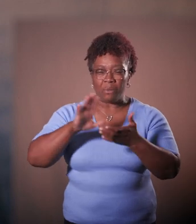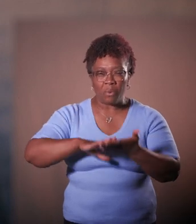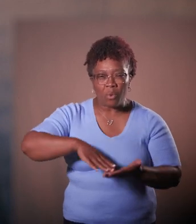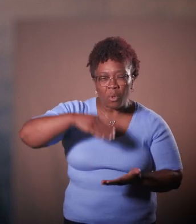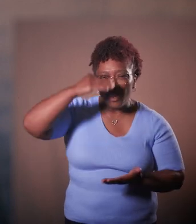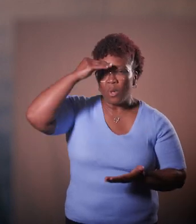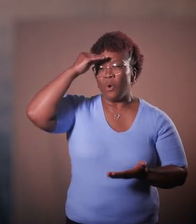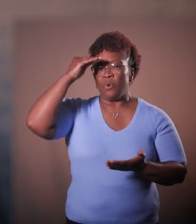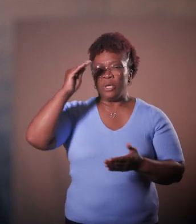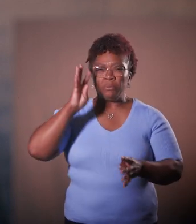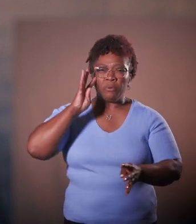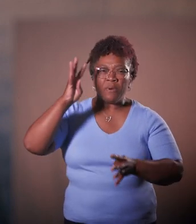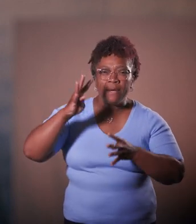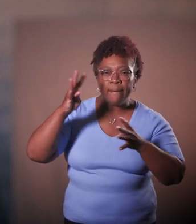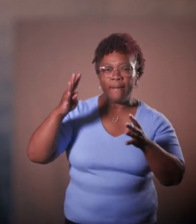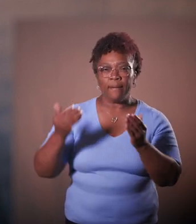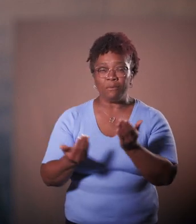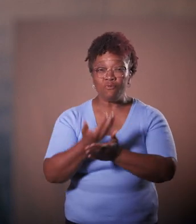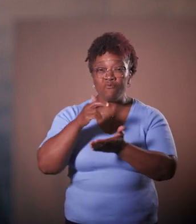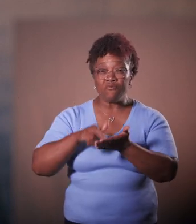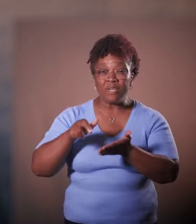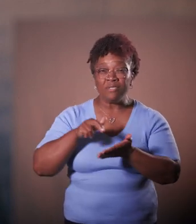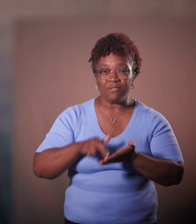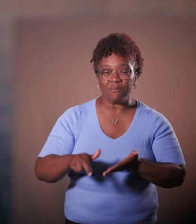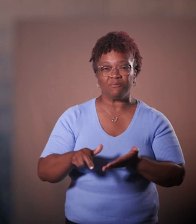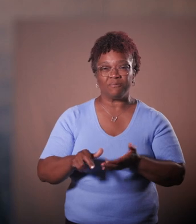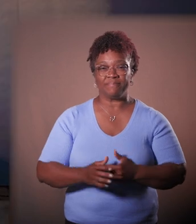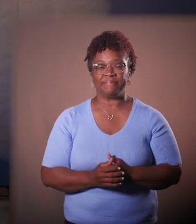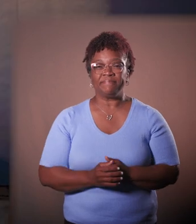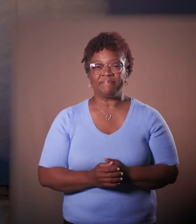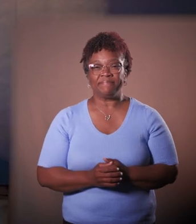of knowledge and creating new research discoveries in the process.